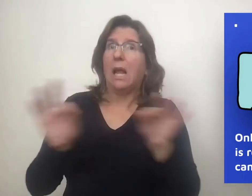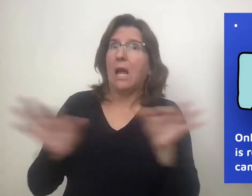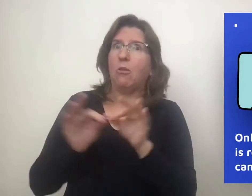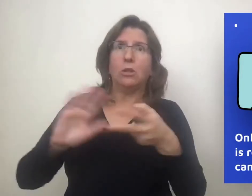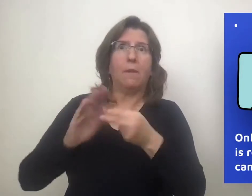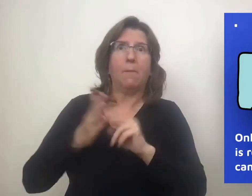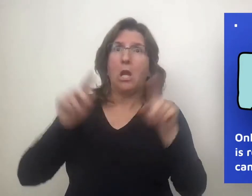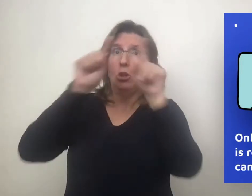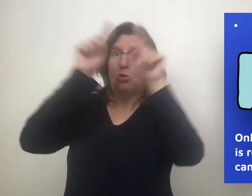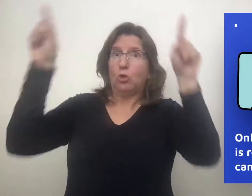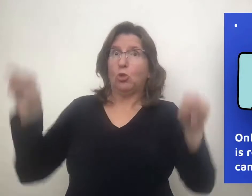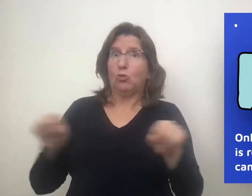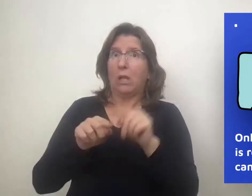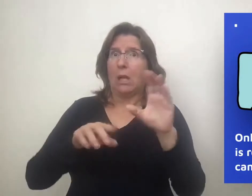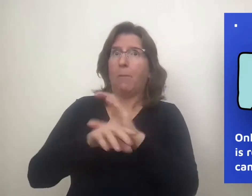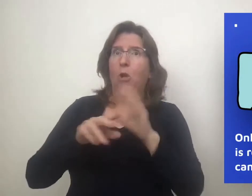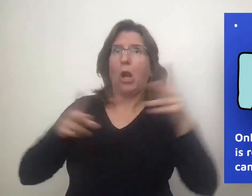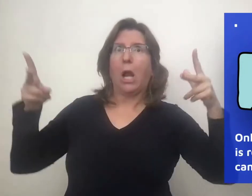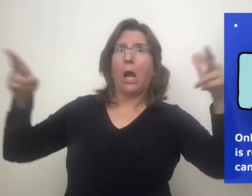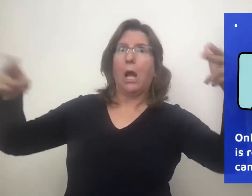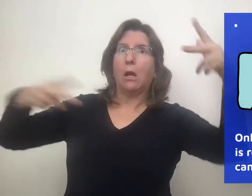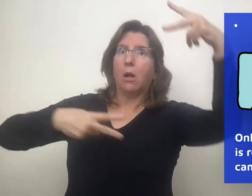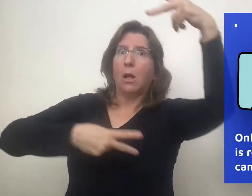The point is that the visual-spacial nature of sign language is restricted